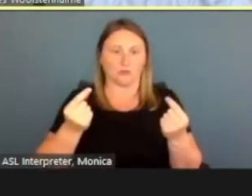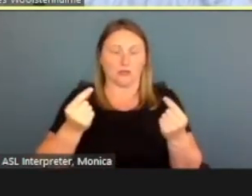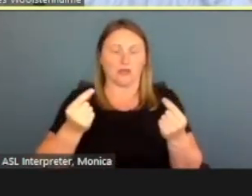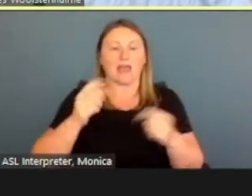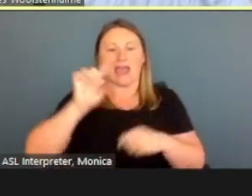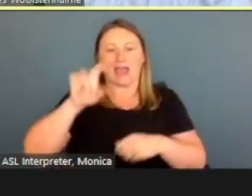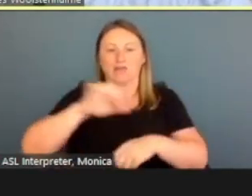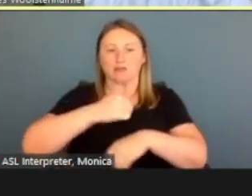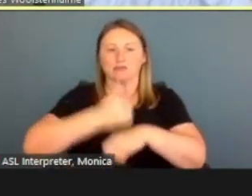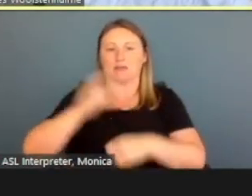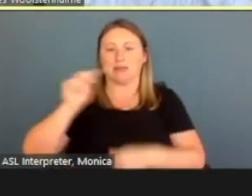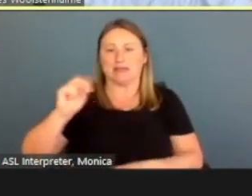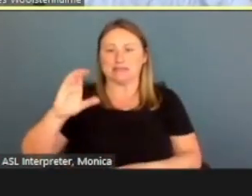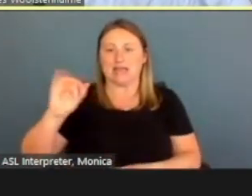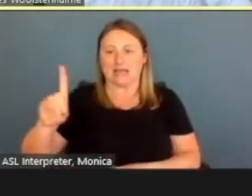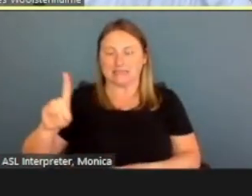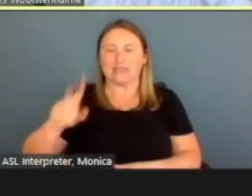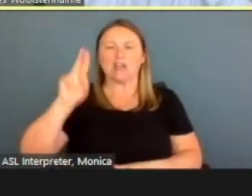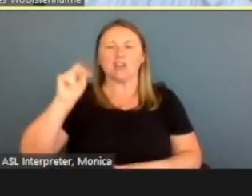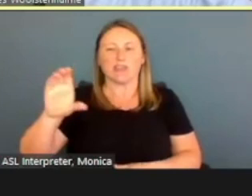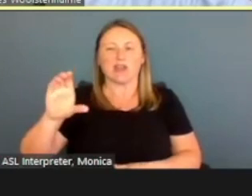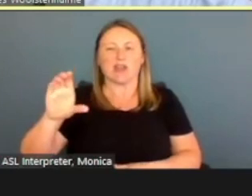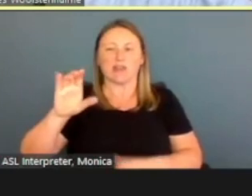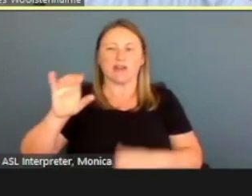or North Carolina Identity Management ID